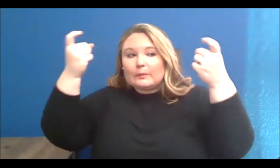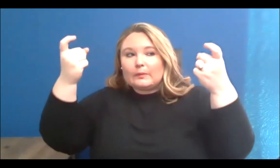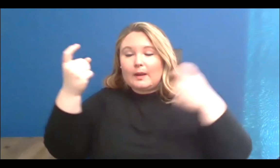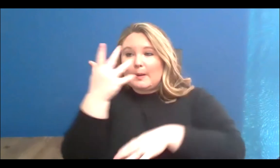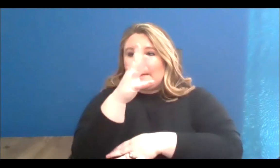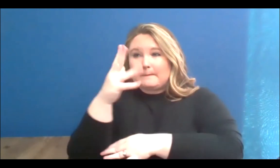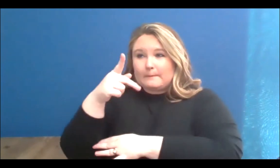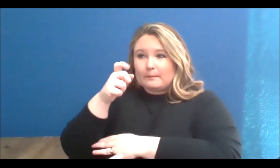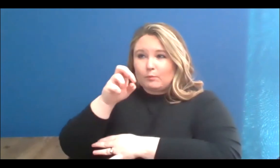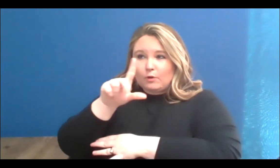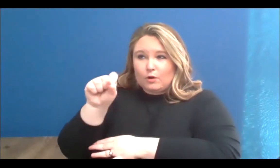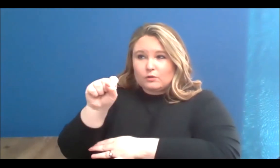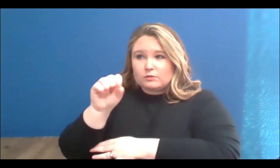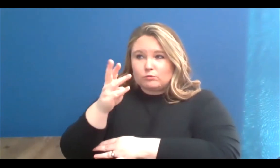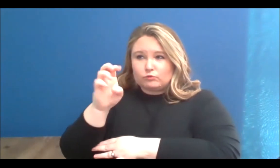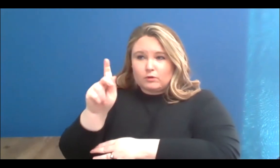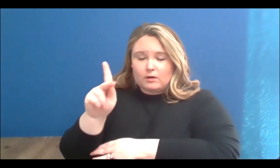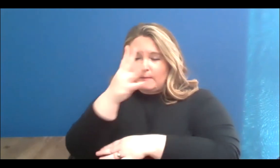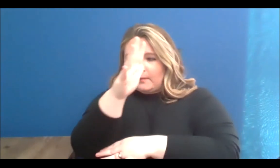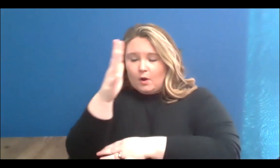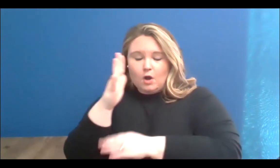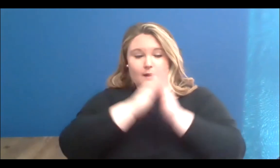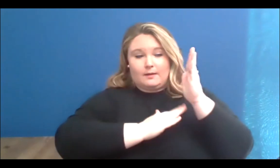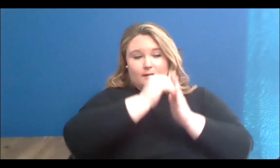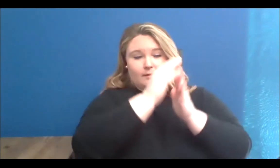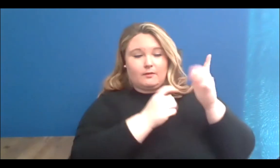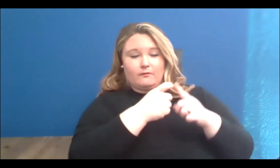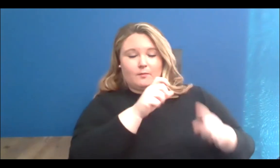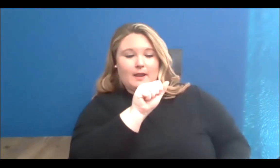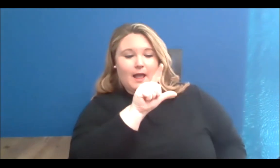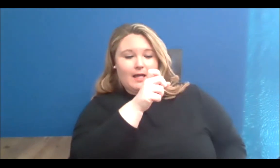The community mural was painted by Alex Usquiano and assisted by a group of